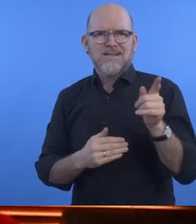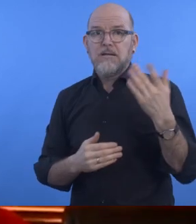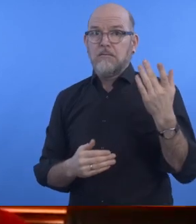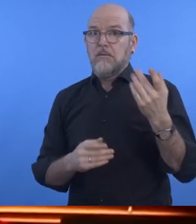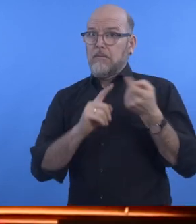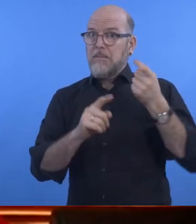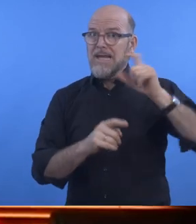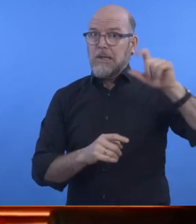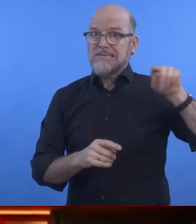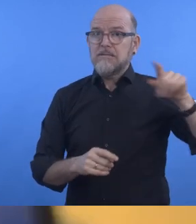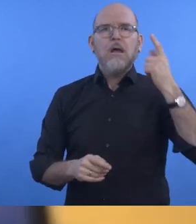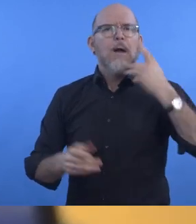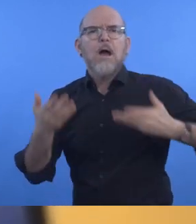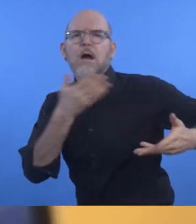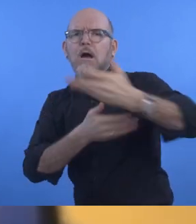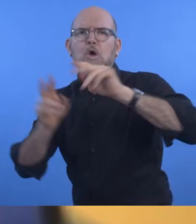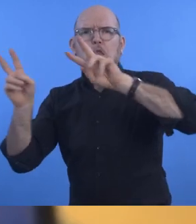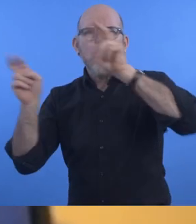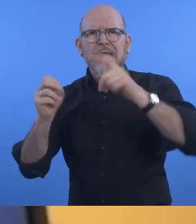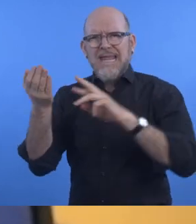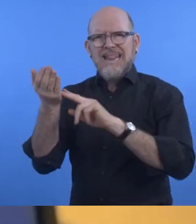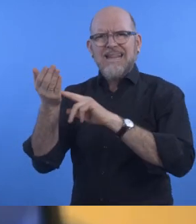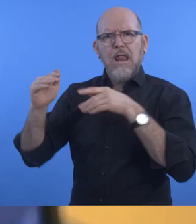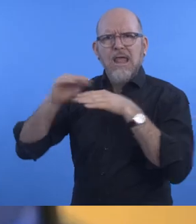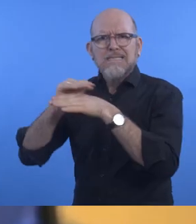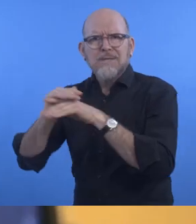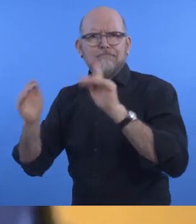from Indonesia. In addition to providing exchanges on the topic of